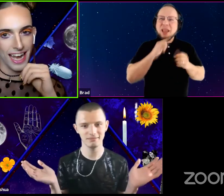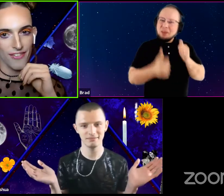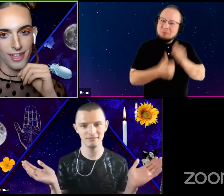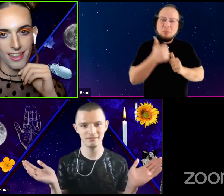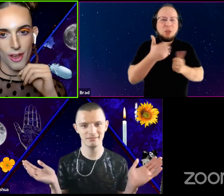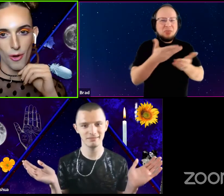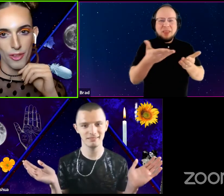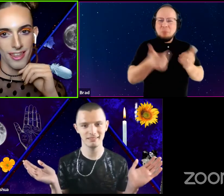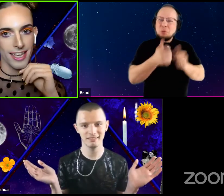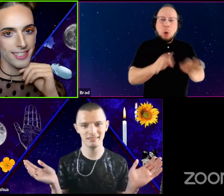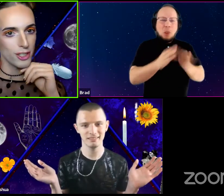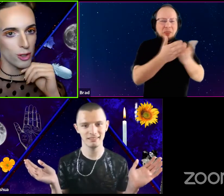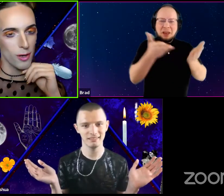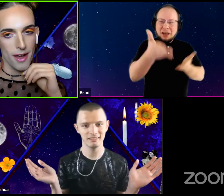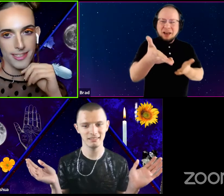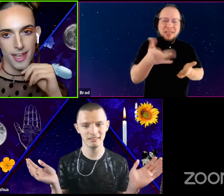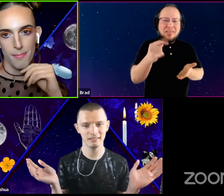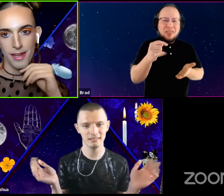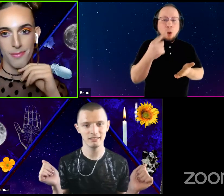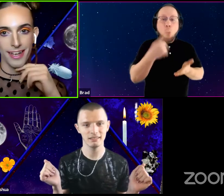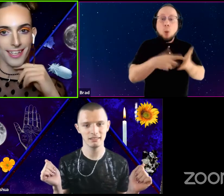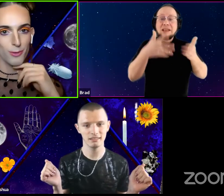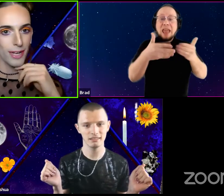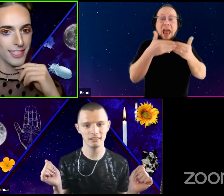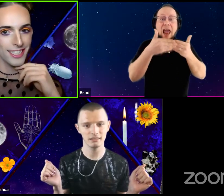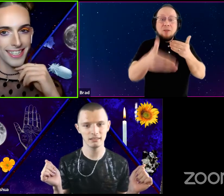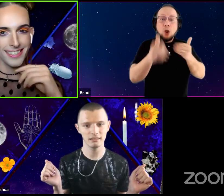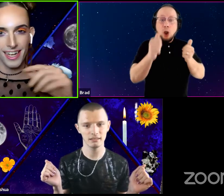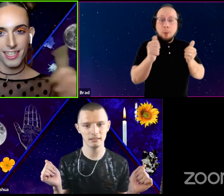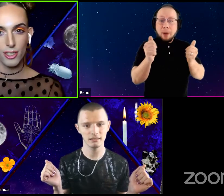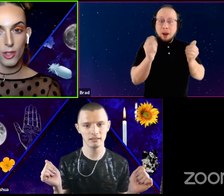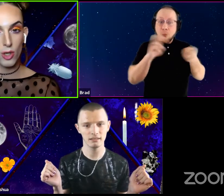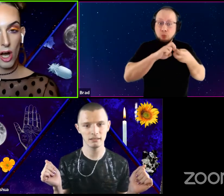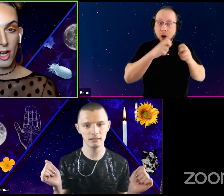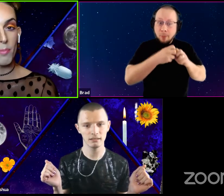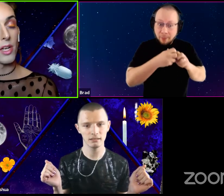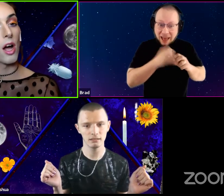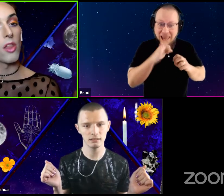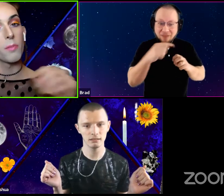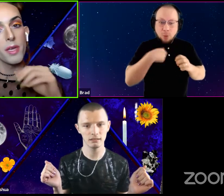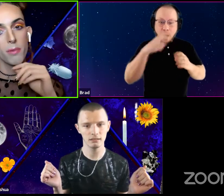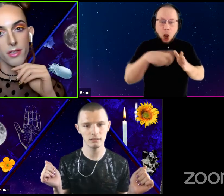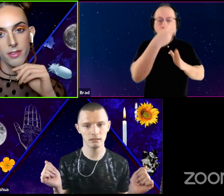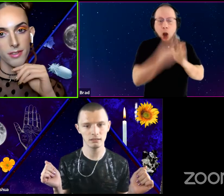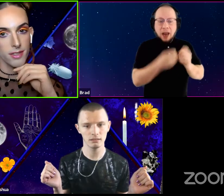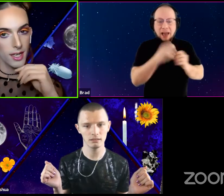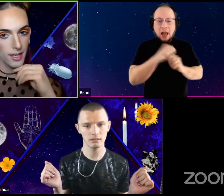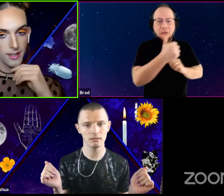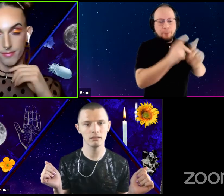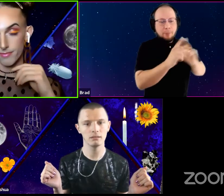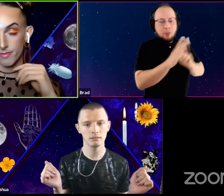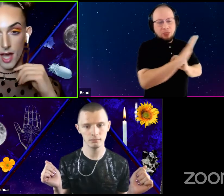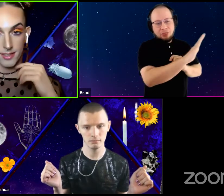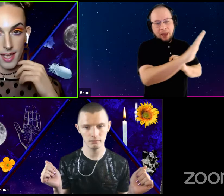I feel like the only thing to trip us up and make us a wretched is getting too caught up in other people's nonsense.